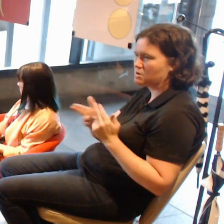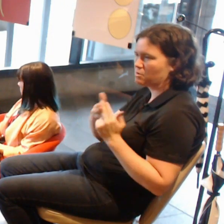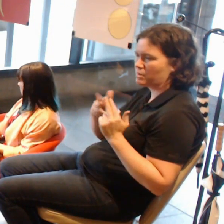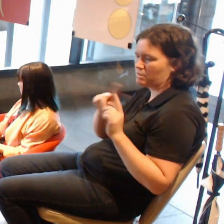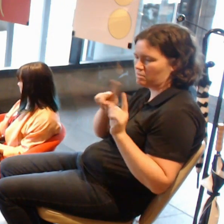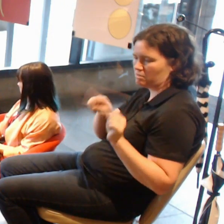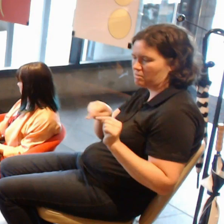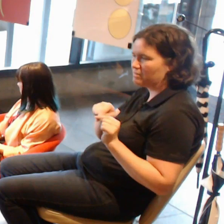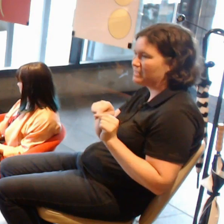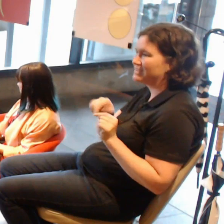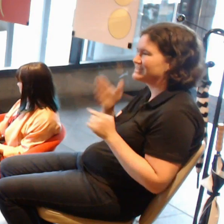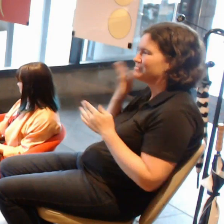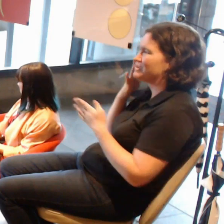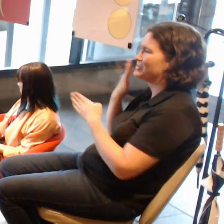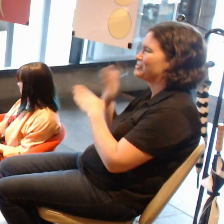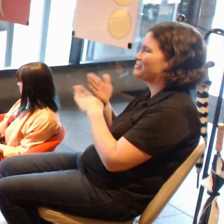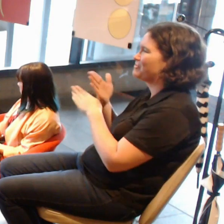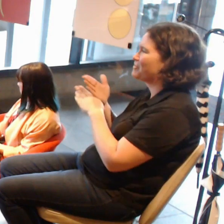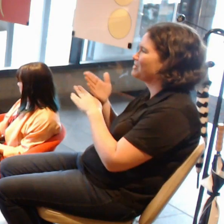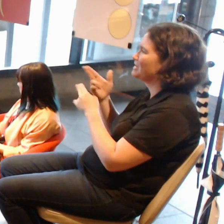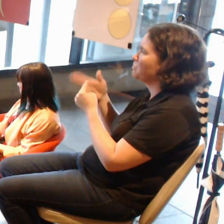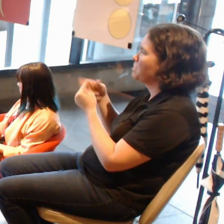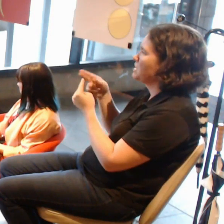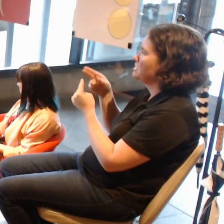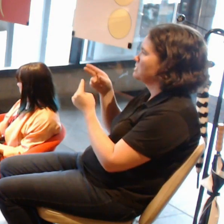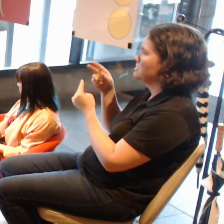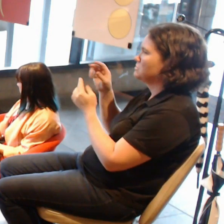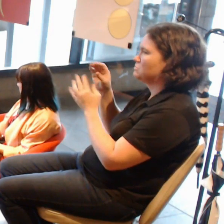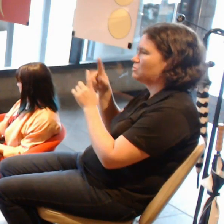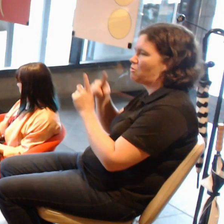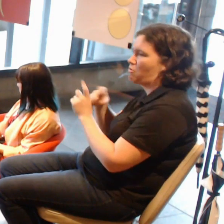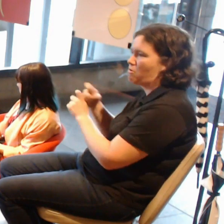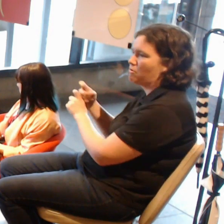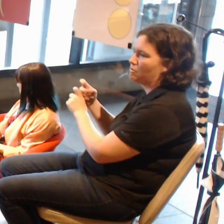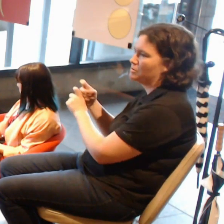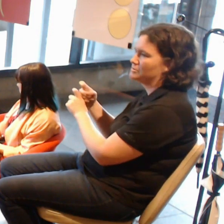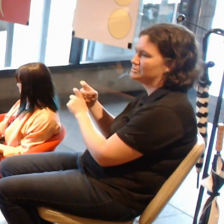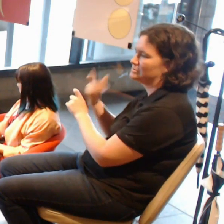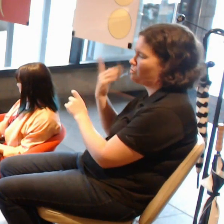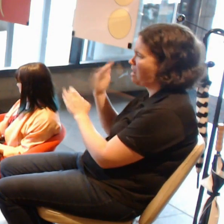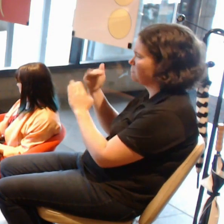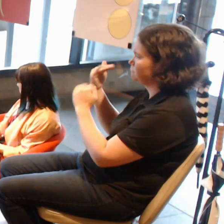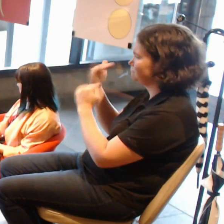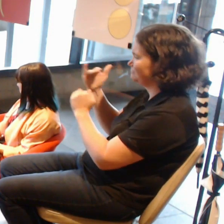in these programs like unity and all this kind of thing. So I will see how it develops.